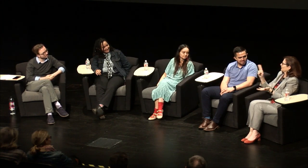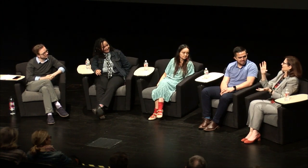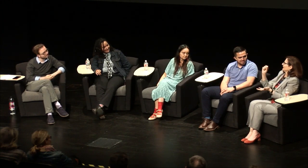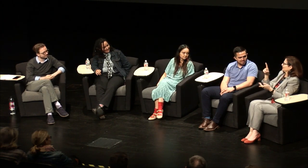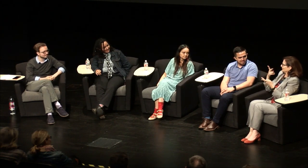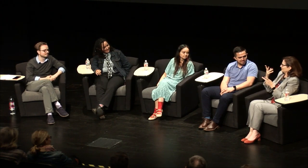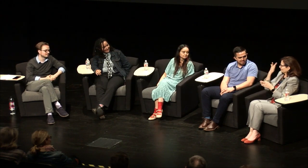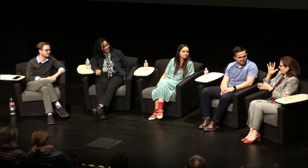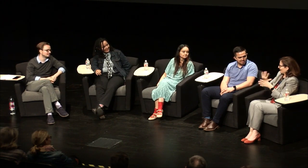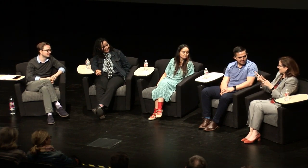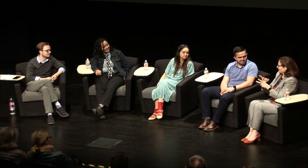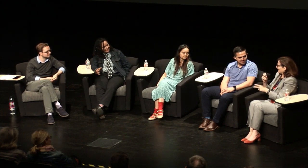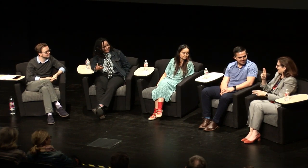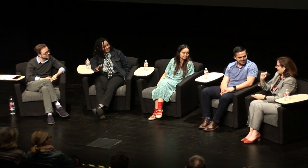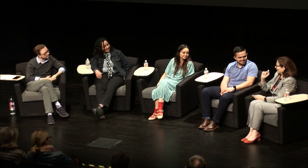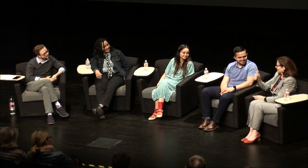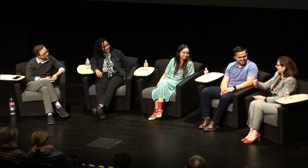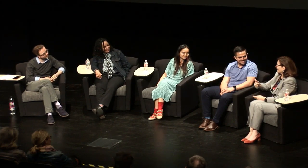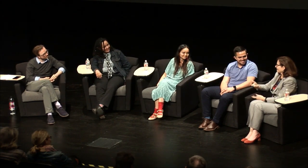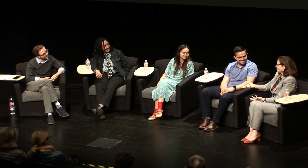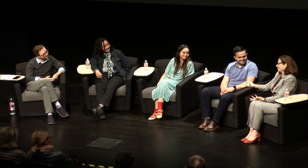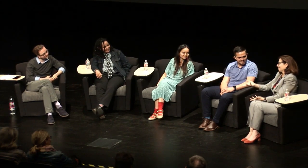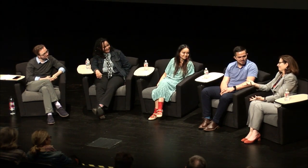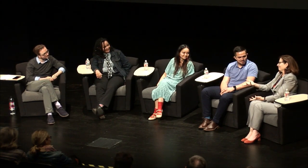people are smart enough - they can observe and